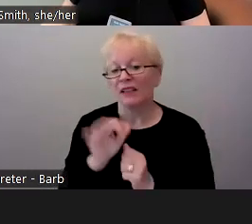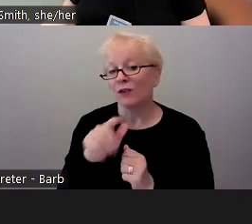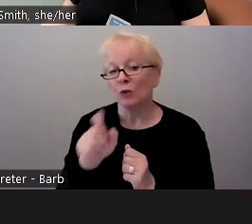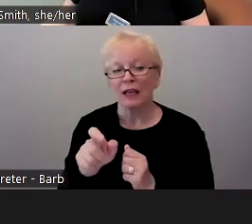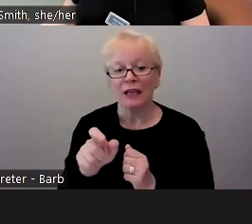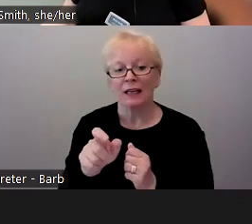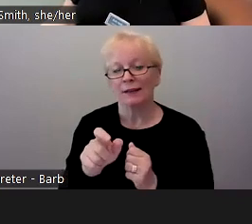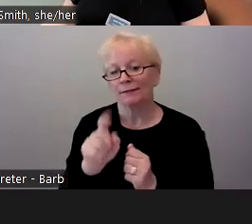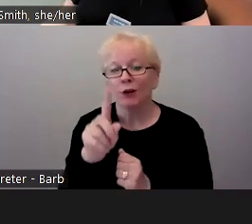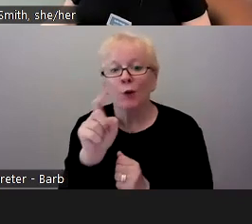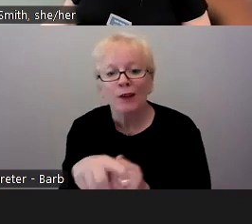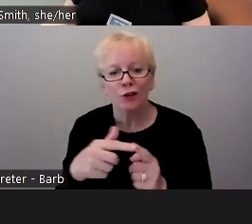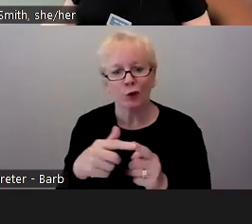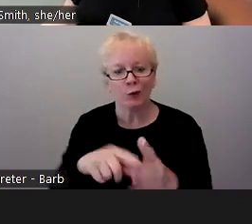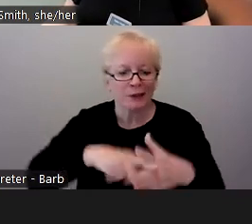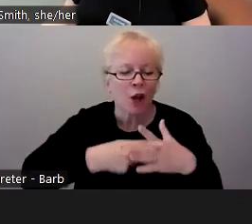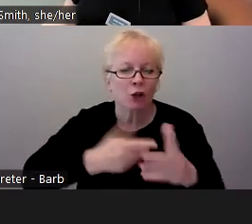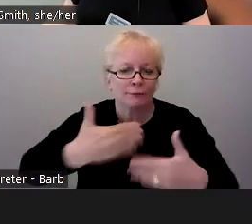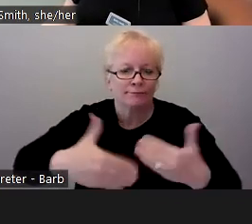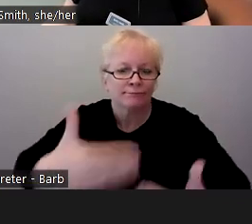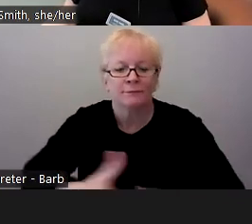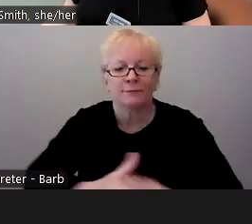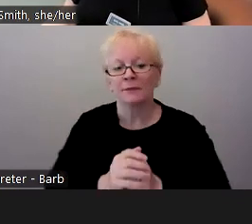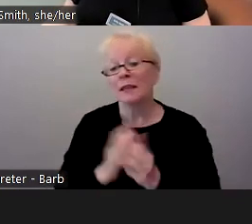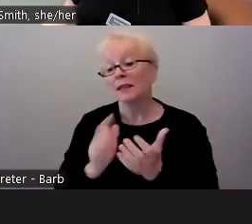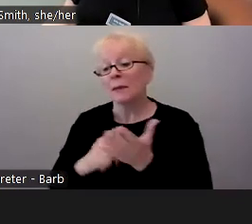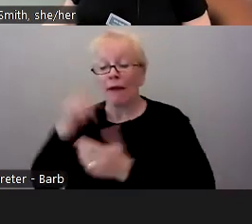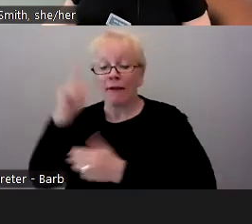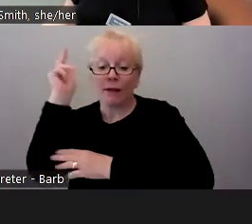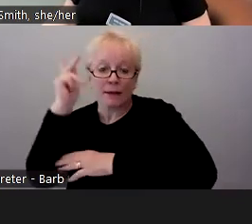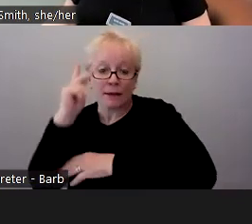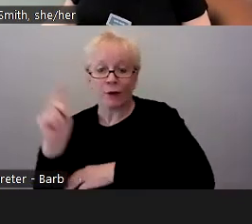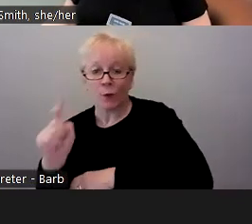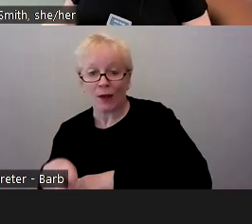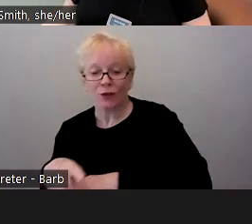We usually have a couple philosophical questions paired with some kind of nitty-gritty, in